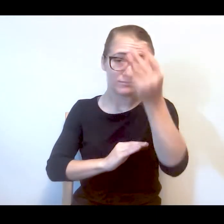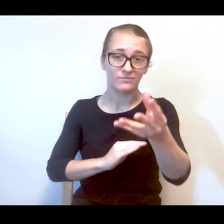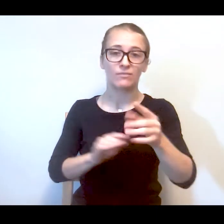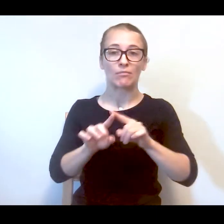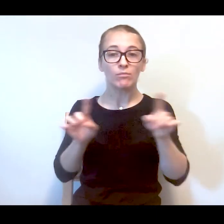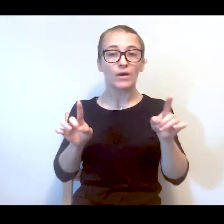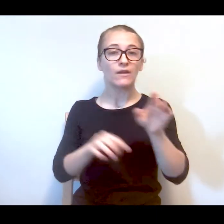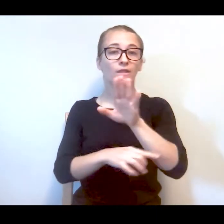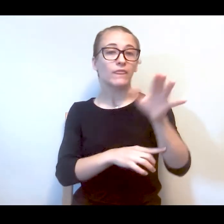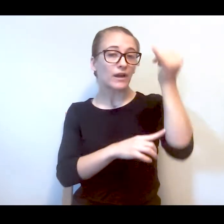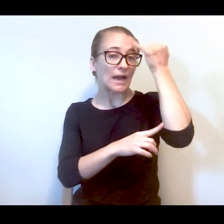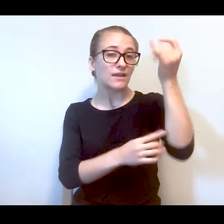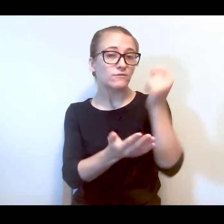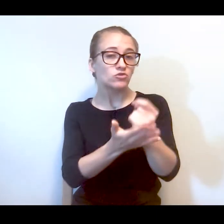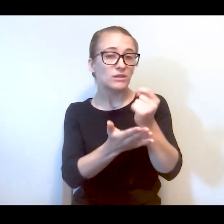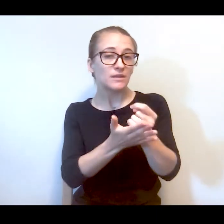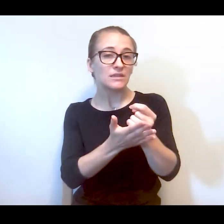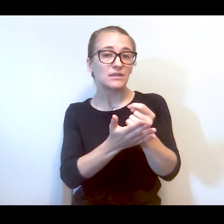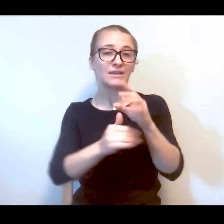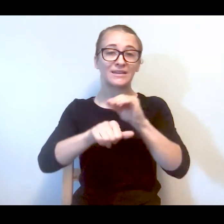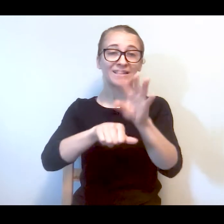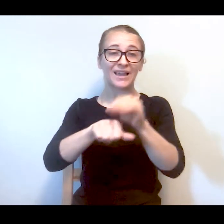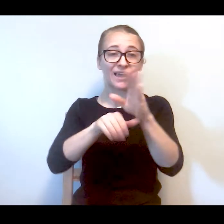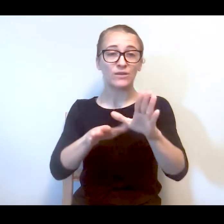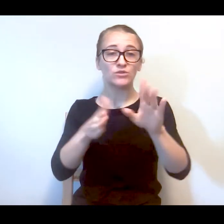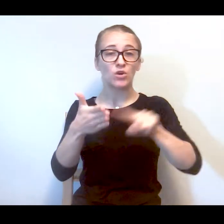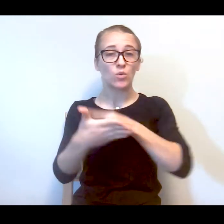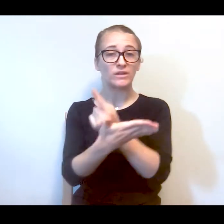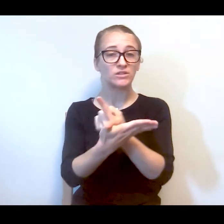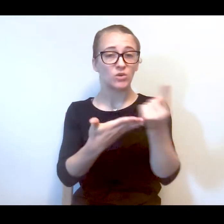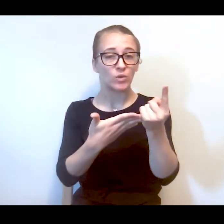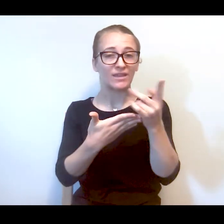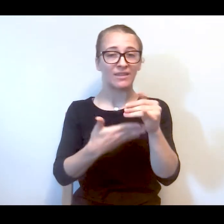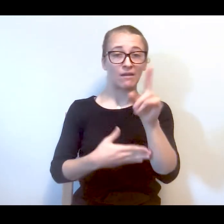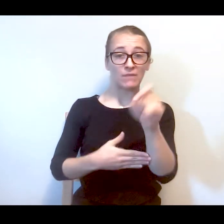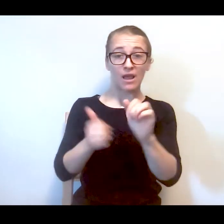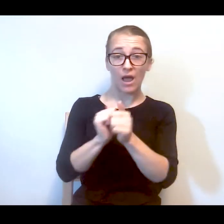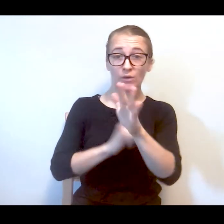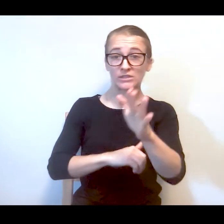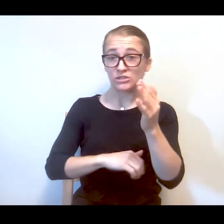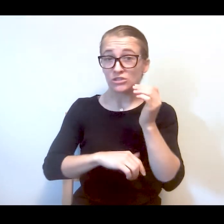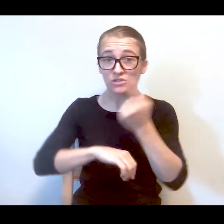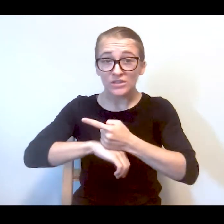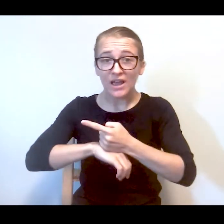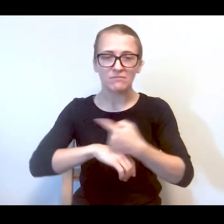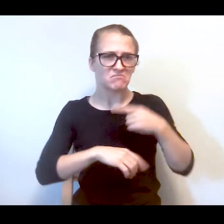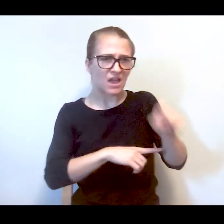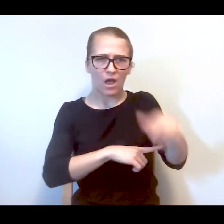their idea of treatment is a counselor once a week that ask him how was your day. I ask him every day